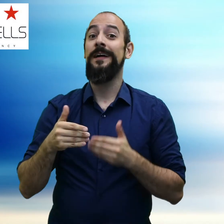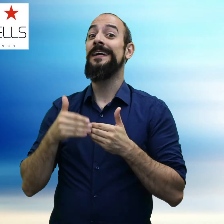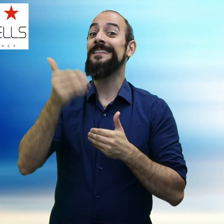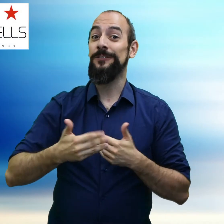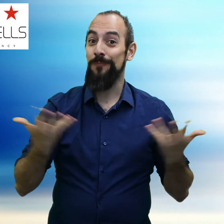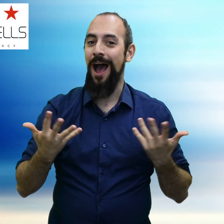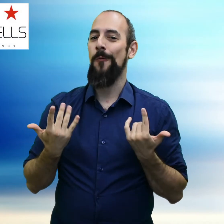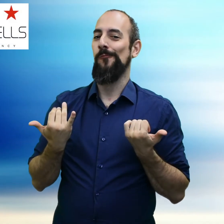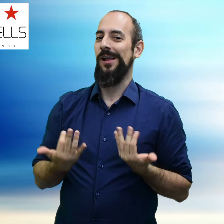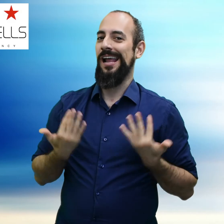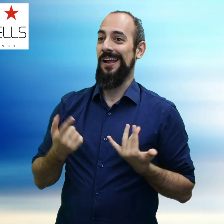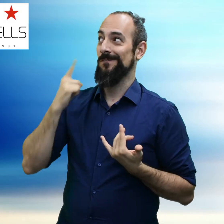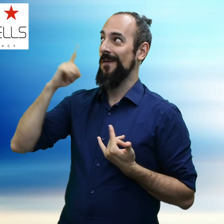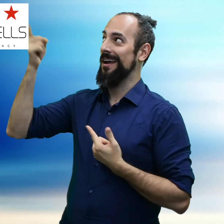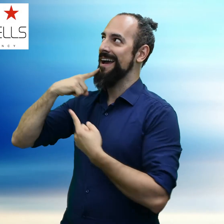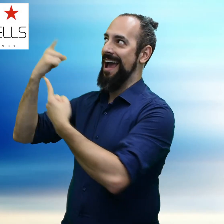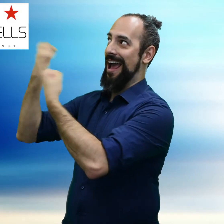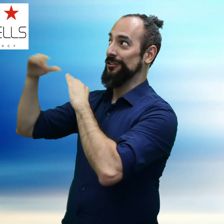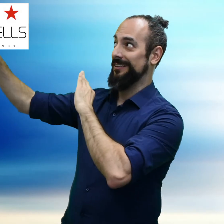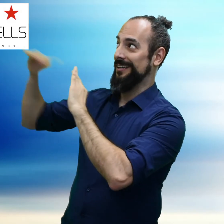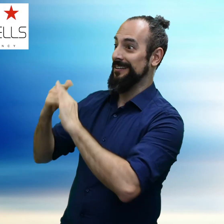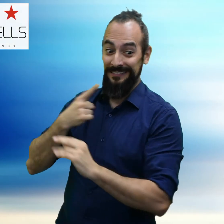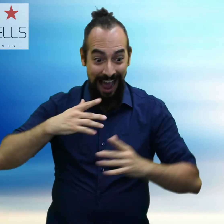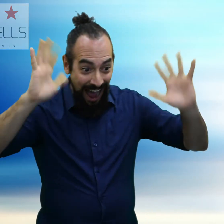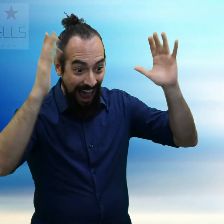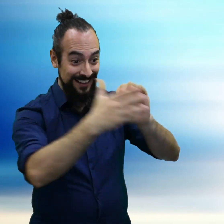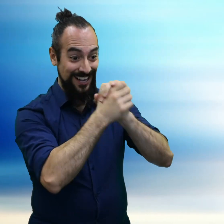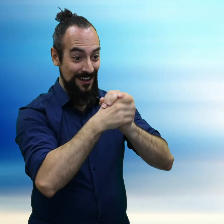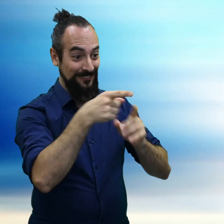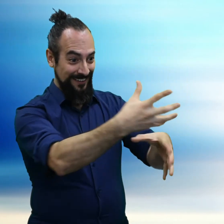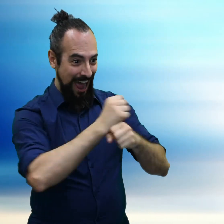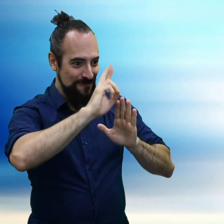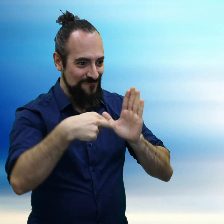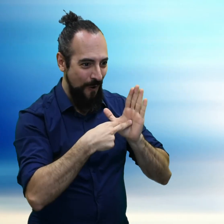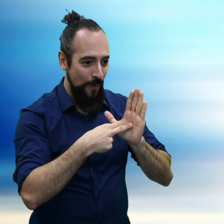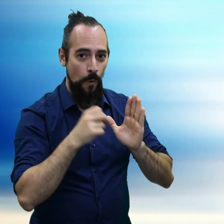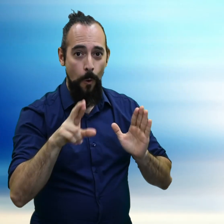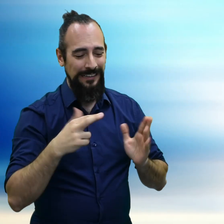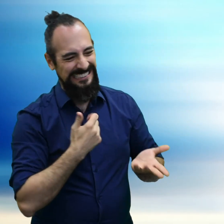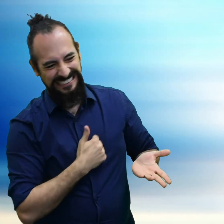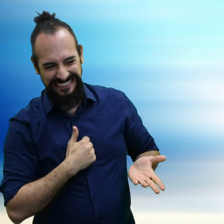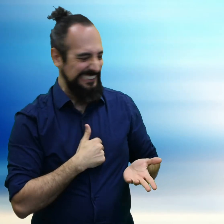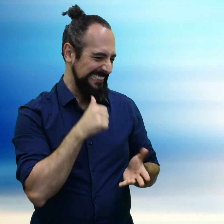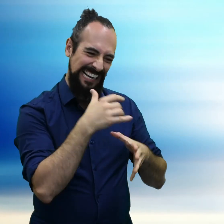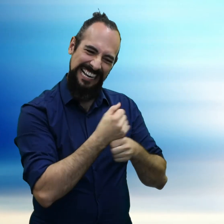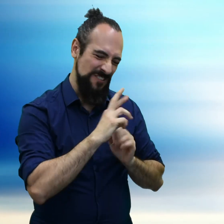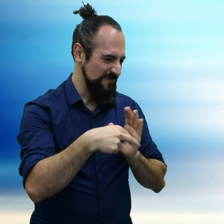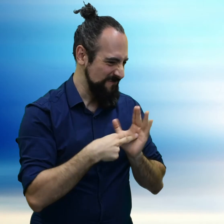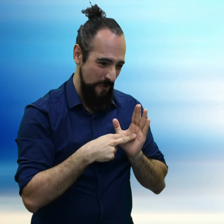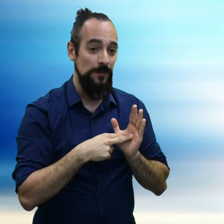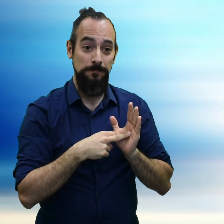The next thing to do is to wait for their reply whether you got the role or not.